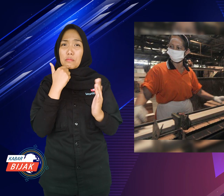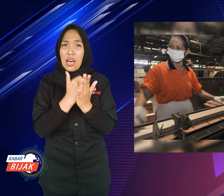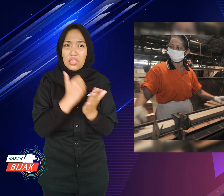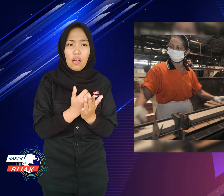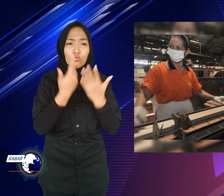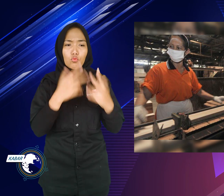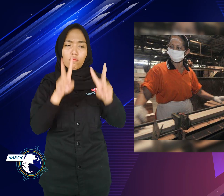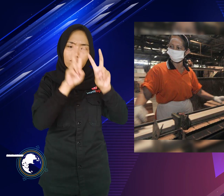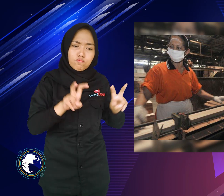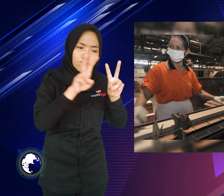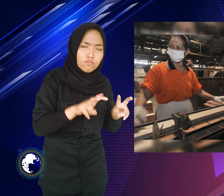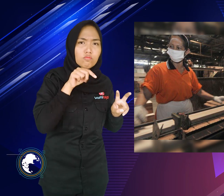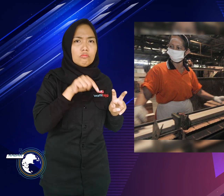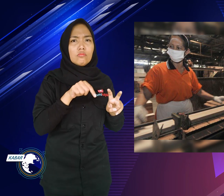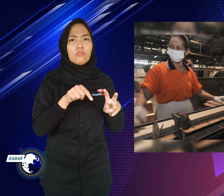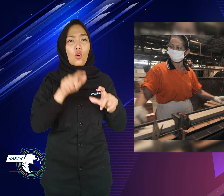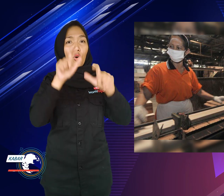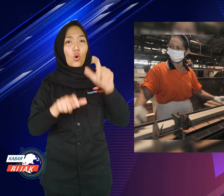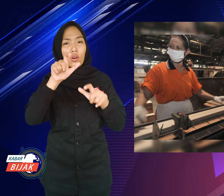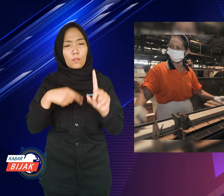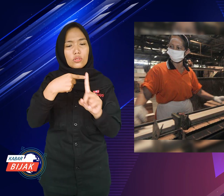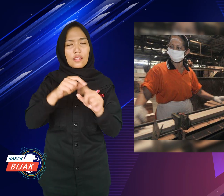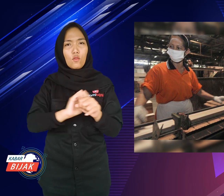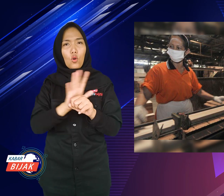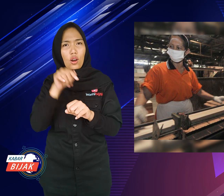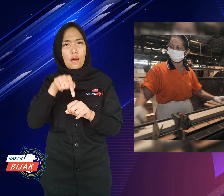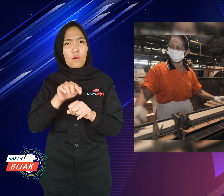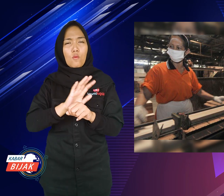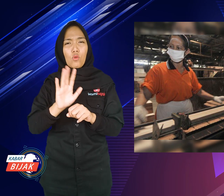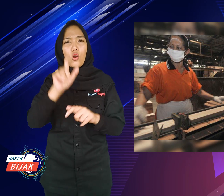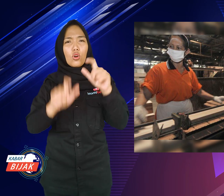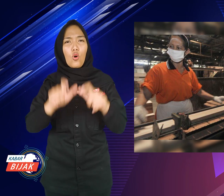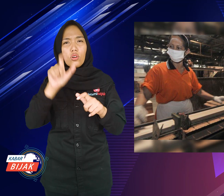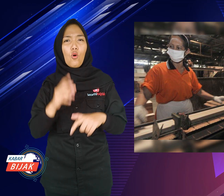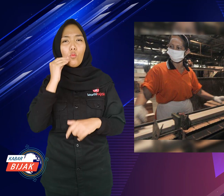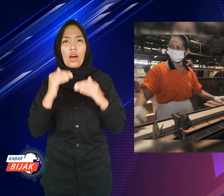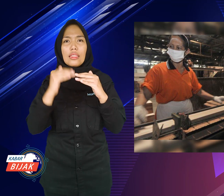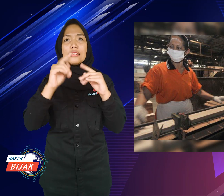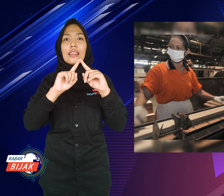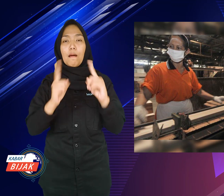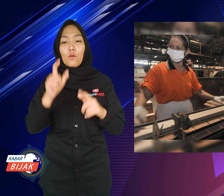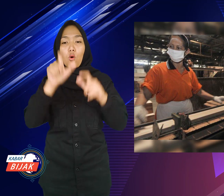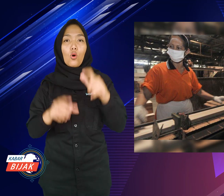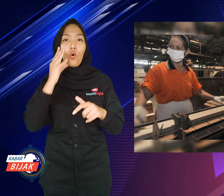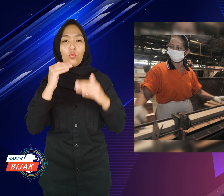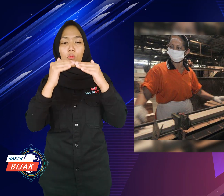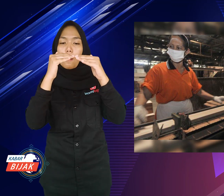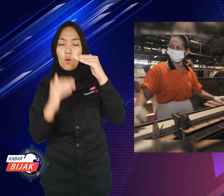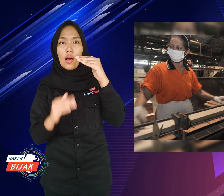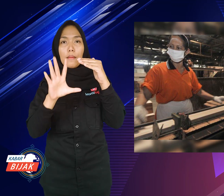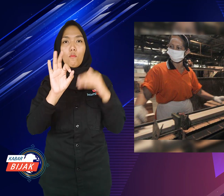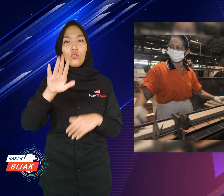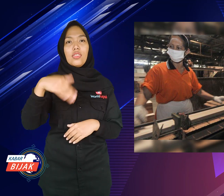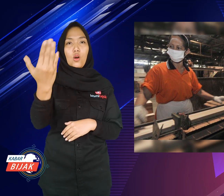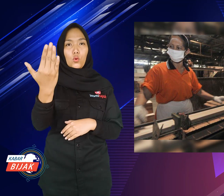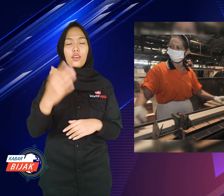But actually, after researching it turns out the person stated positive COVID-19 many from the age of 50 years and under.